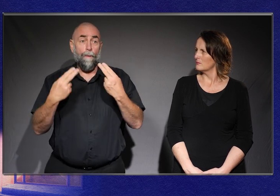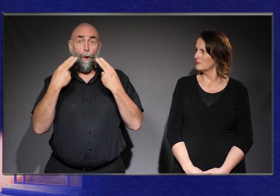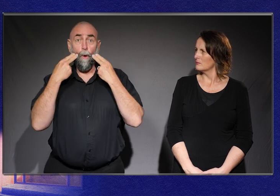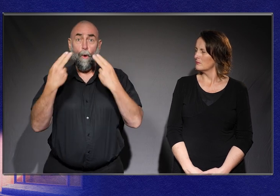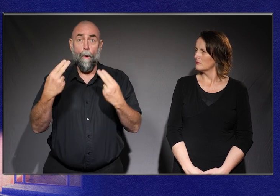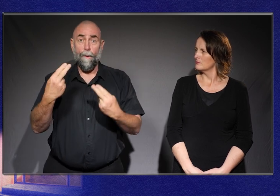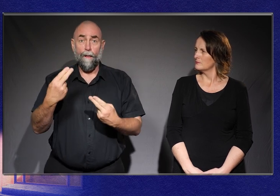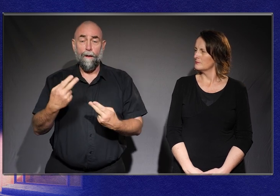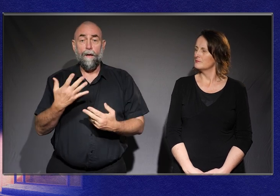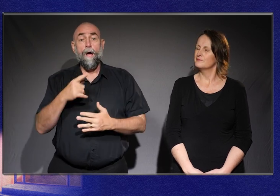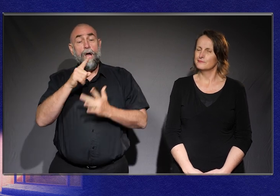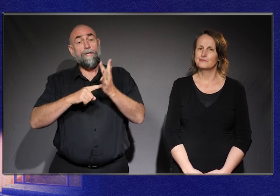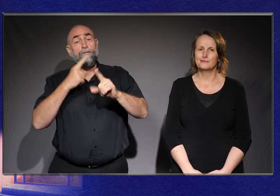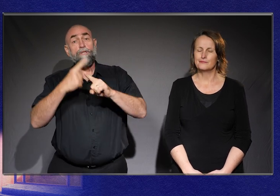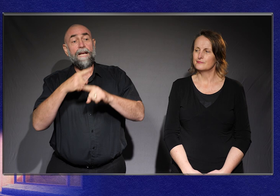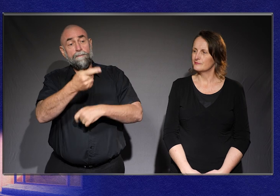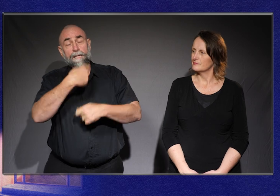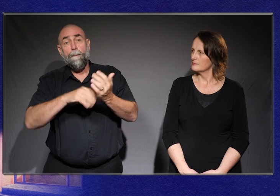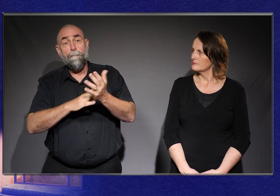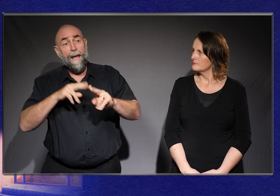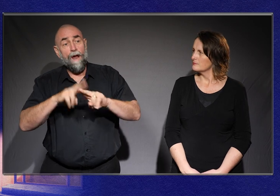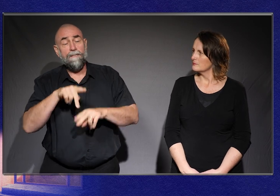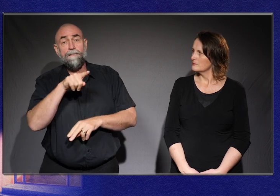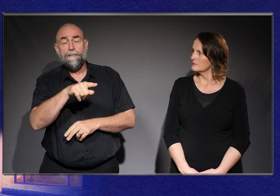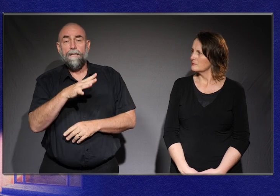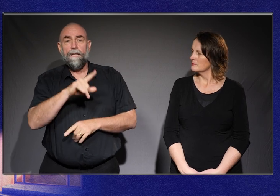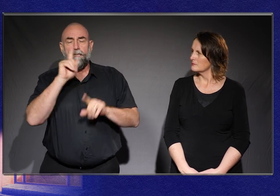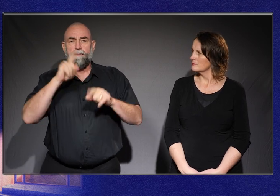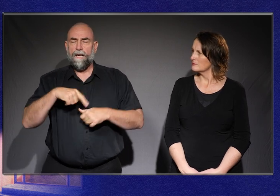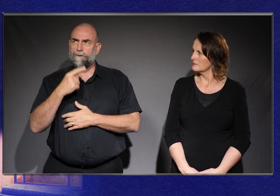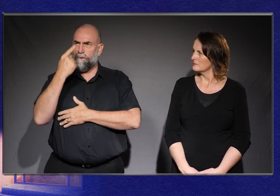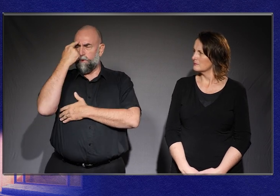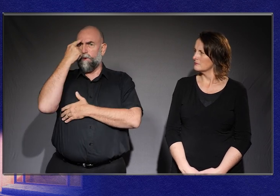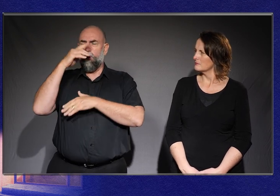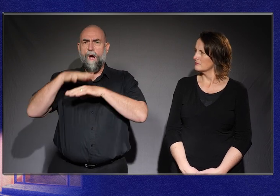When Jax became a parent, they started to reflect on the impact that the medical communities’